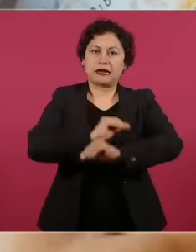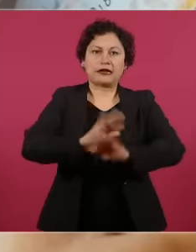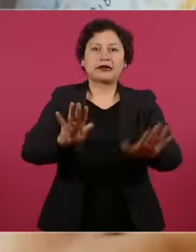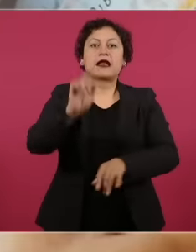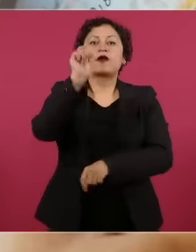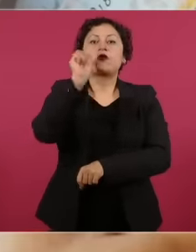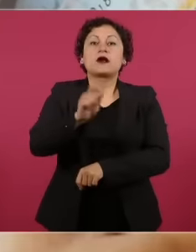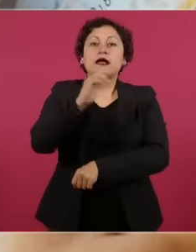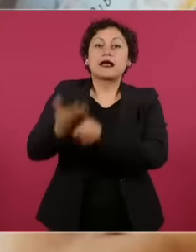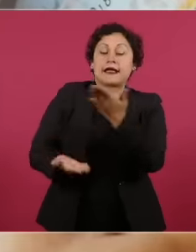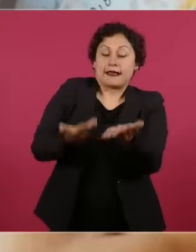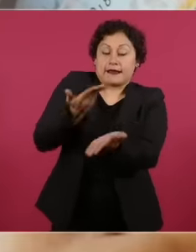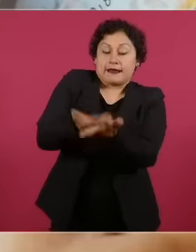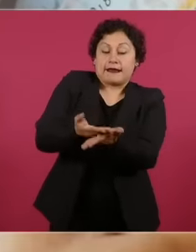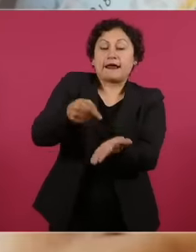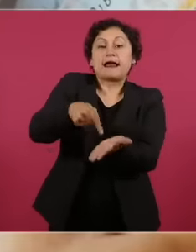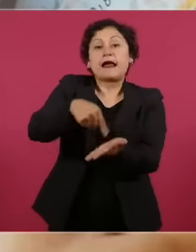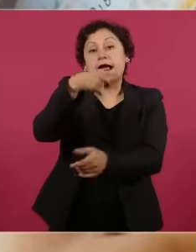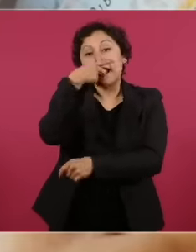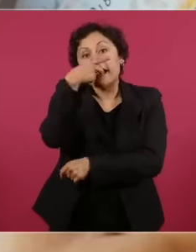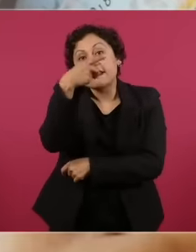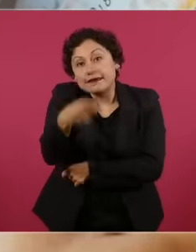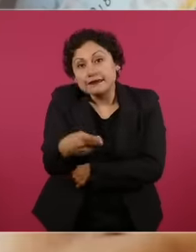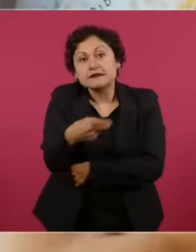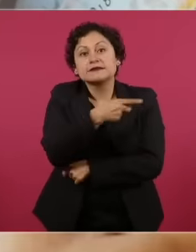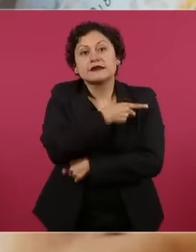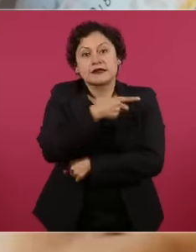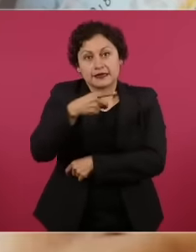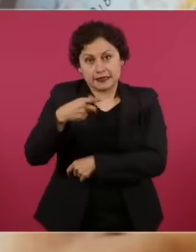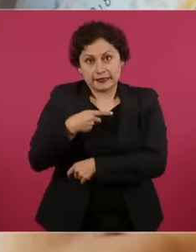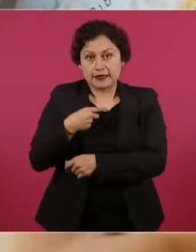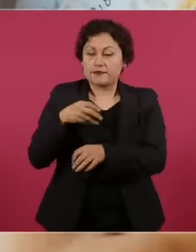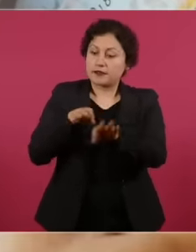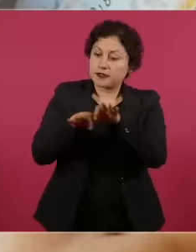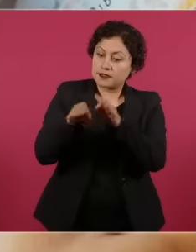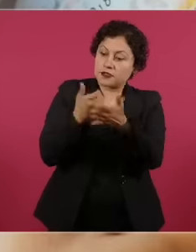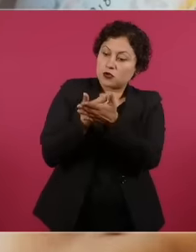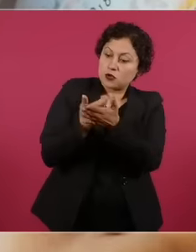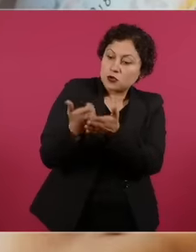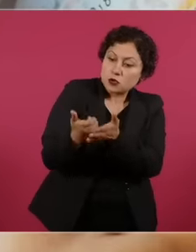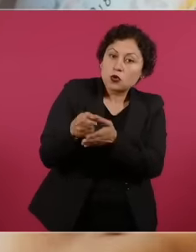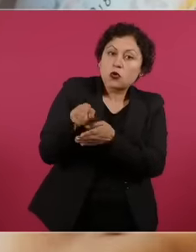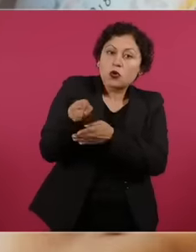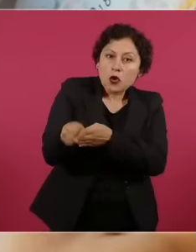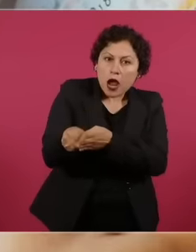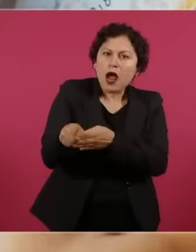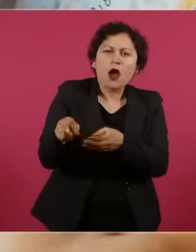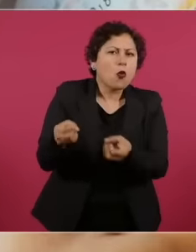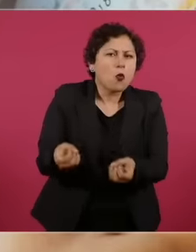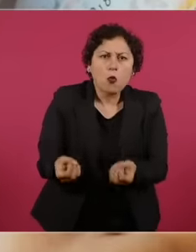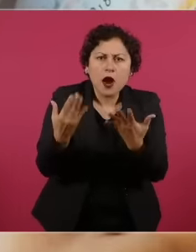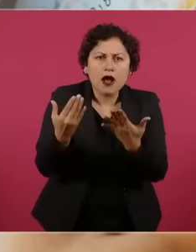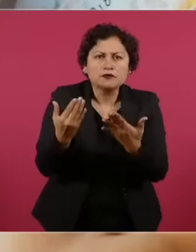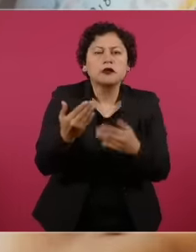that the maximum salary is the remuneration of the president, no one of the judiciary can earn